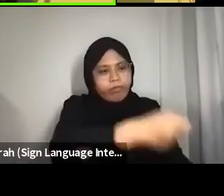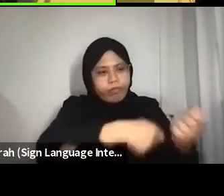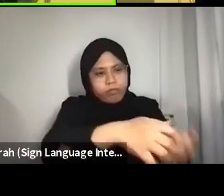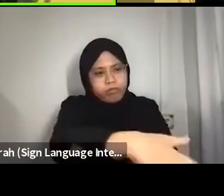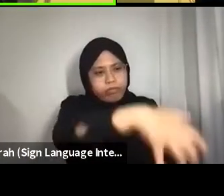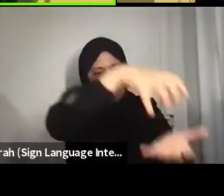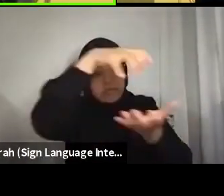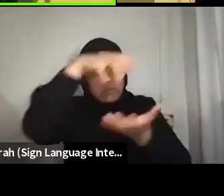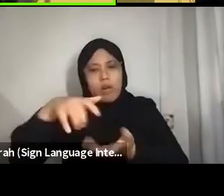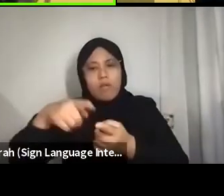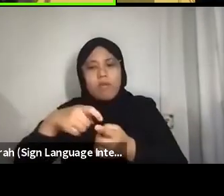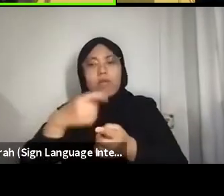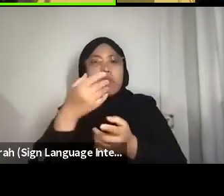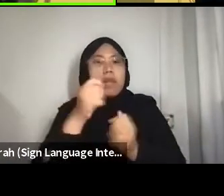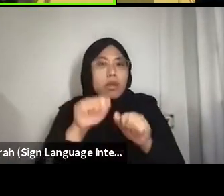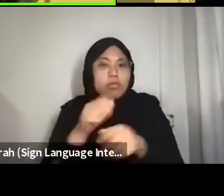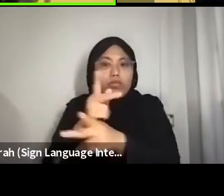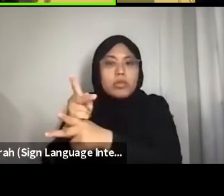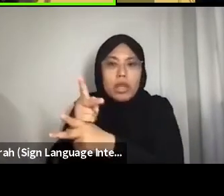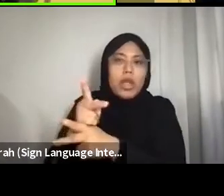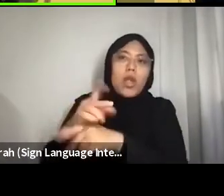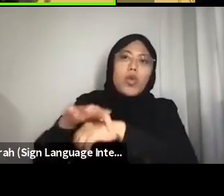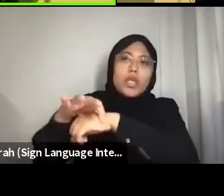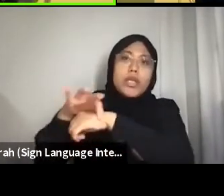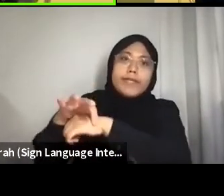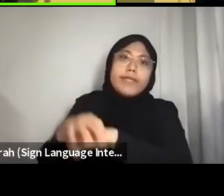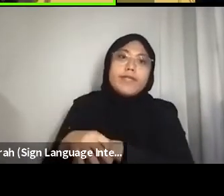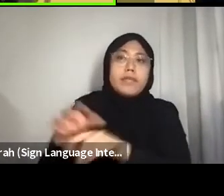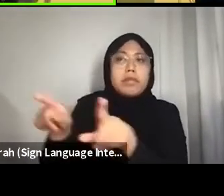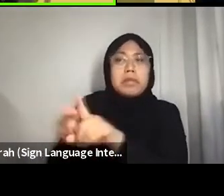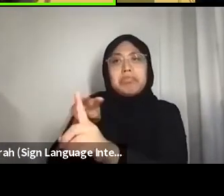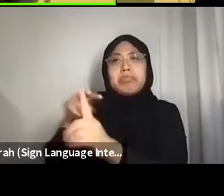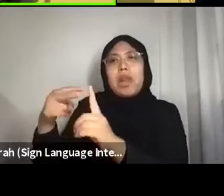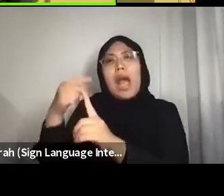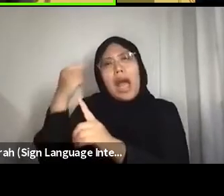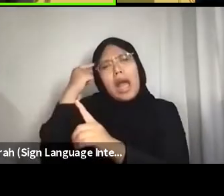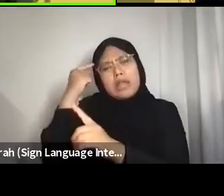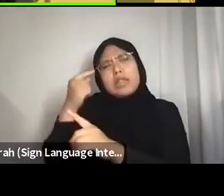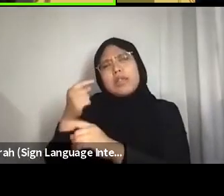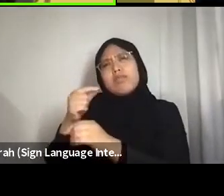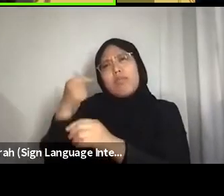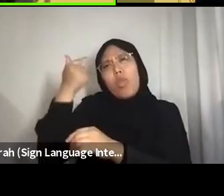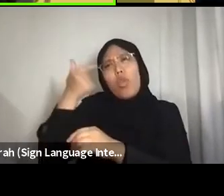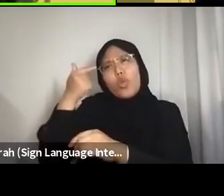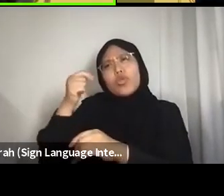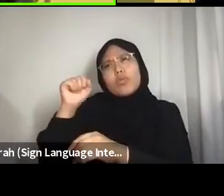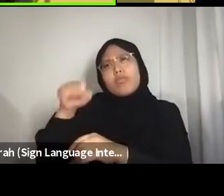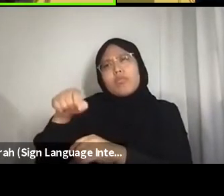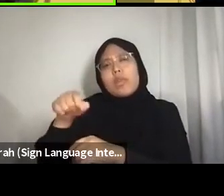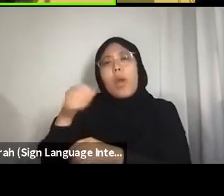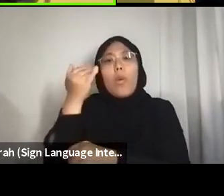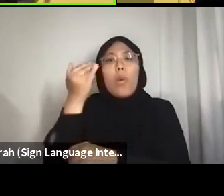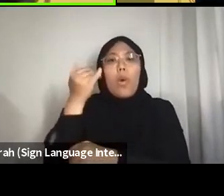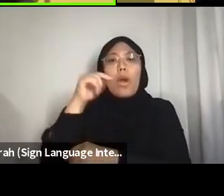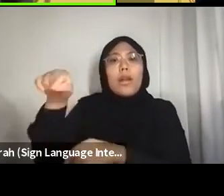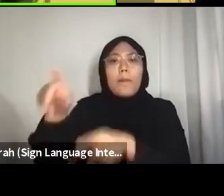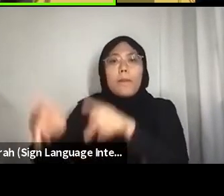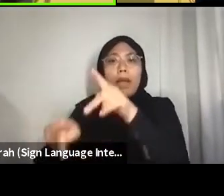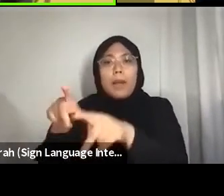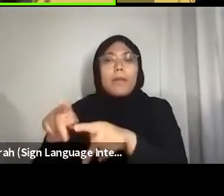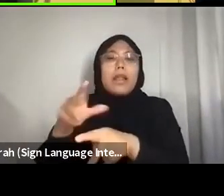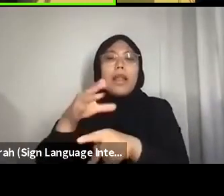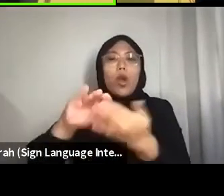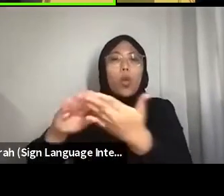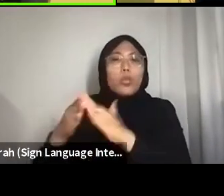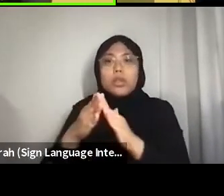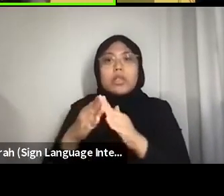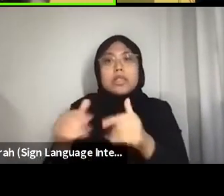It’s also quite logical, because the people, the communities lived very closely with the earth.